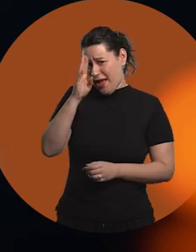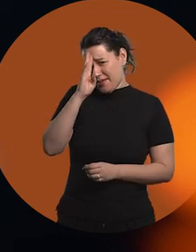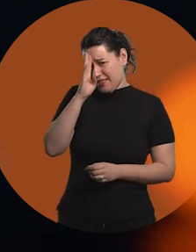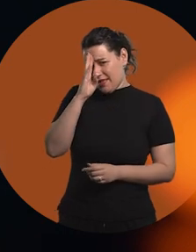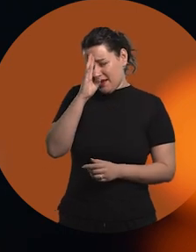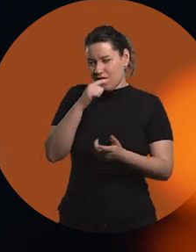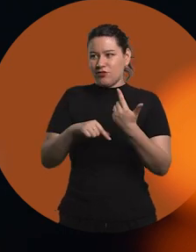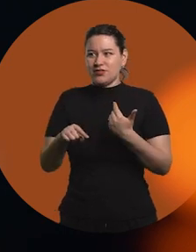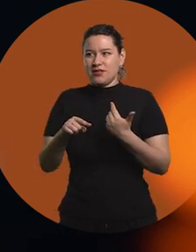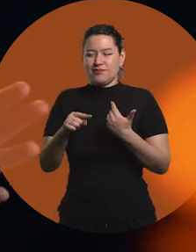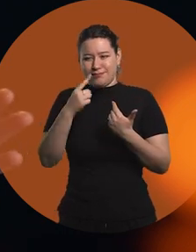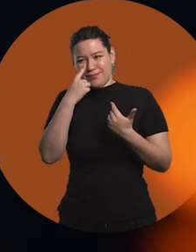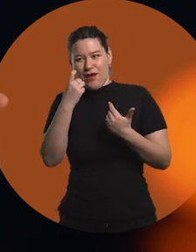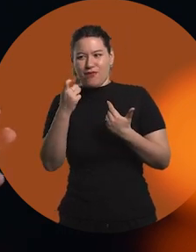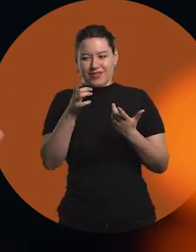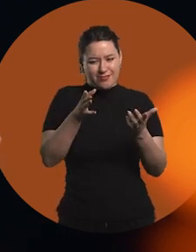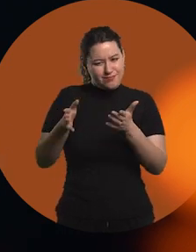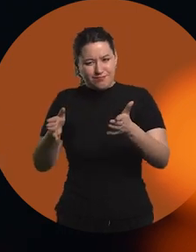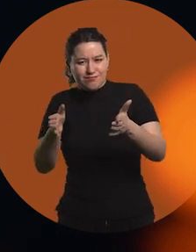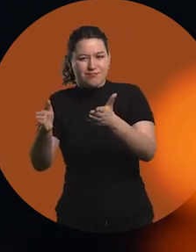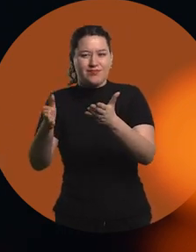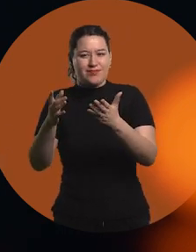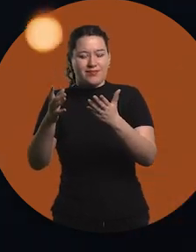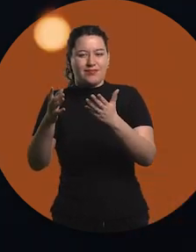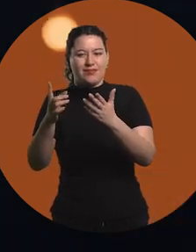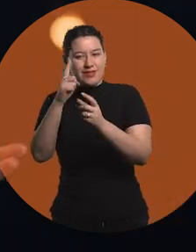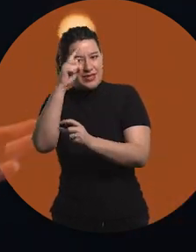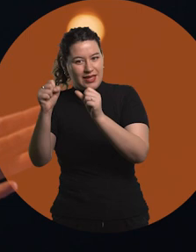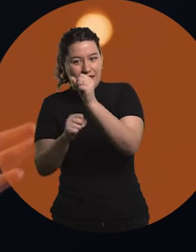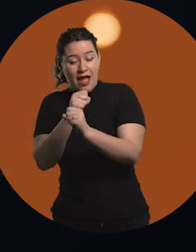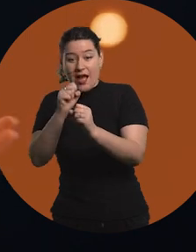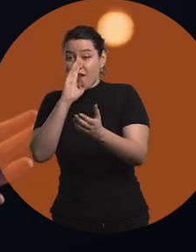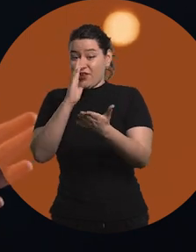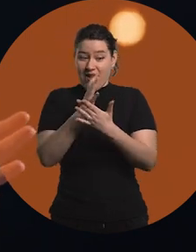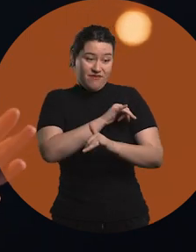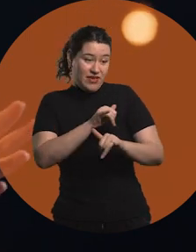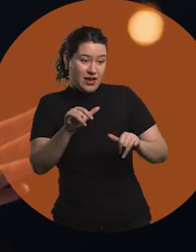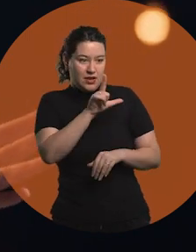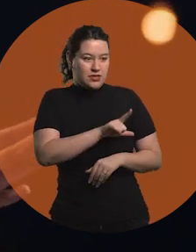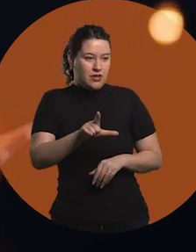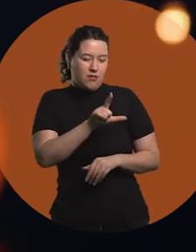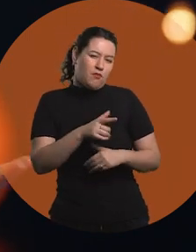I knew I was on that side of the road, so to speak. Actually, when I finished high school I said, "Well,